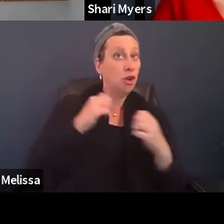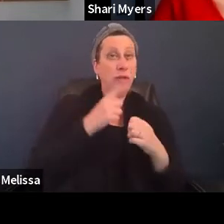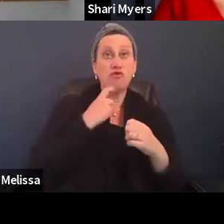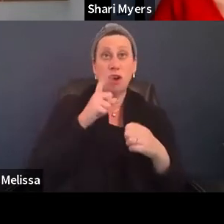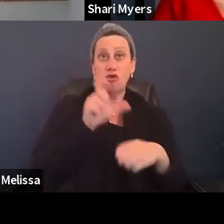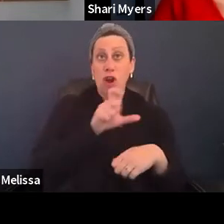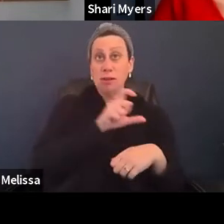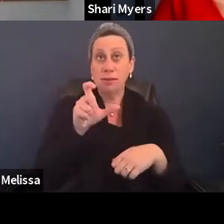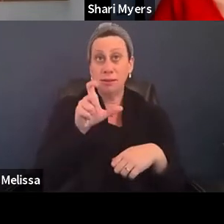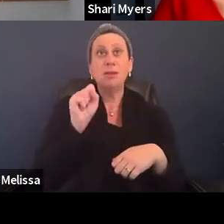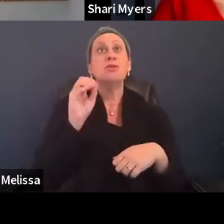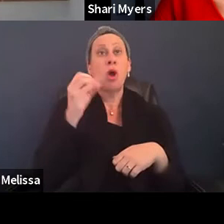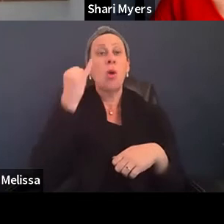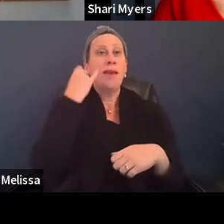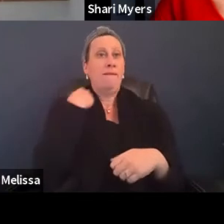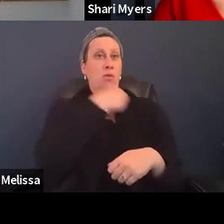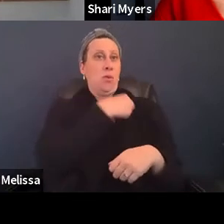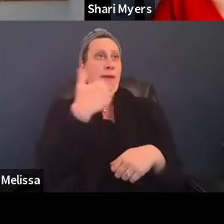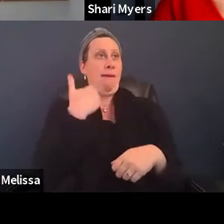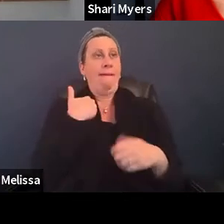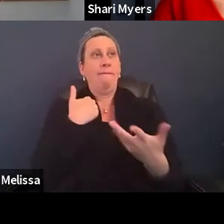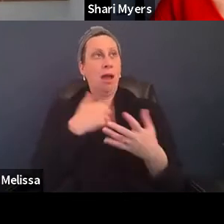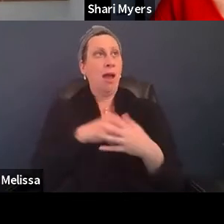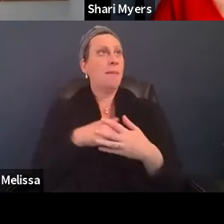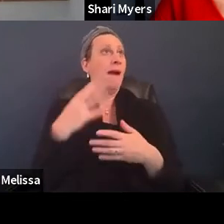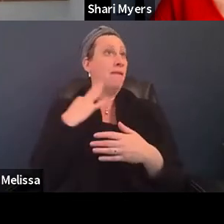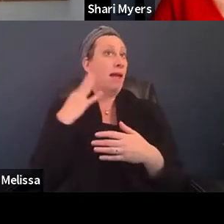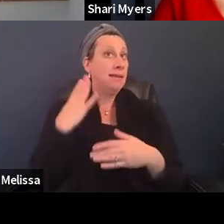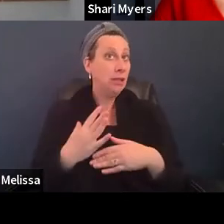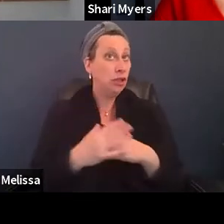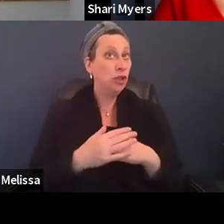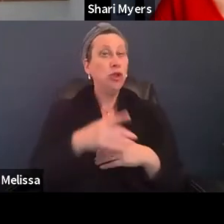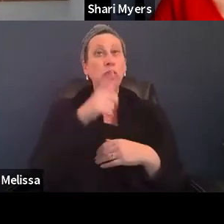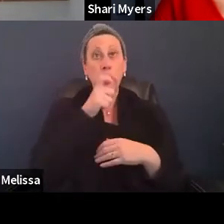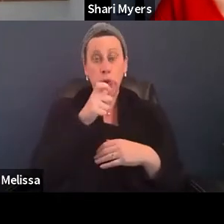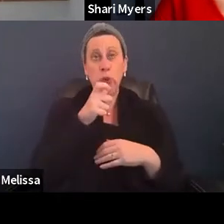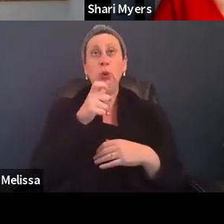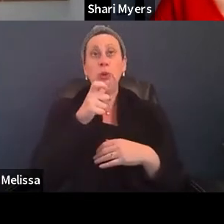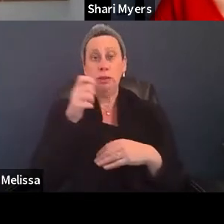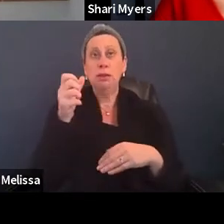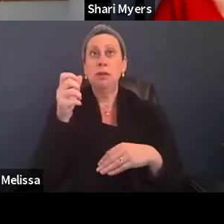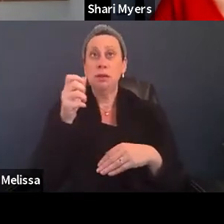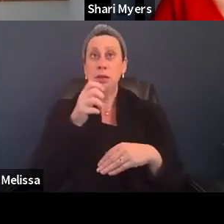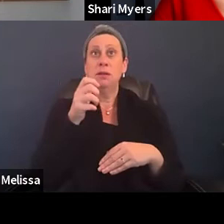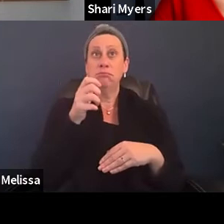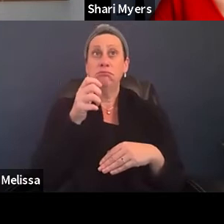And so if we have a volunteer who is deployed and is deaf or hard of hearing,